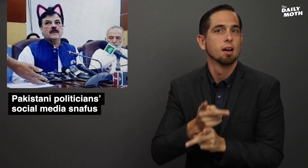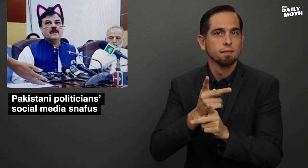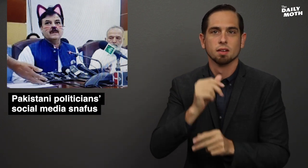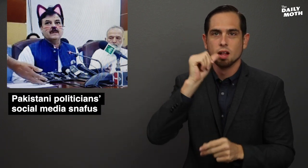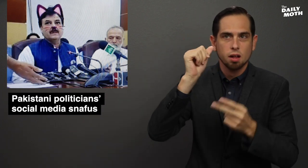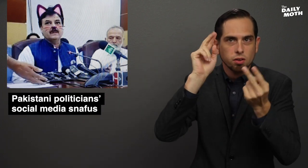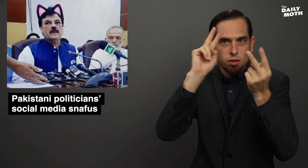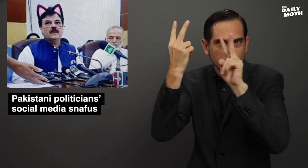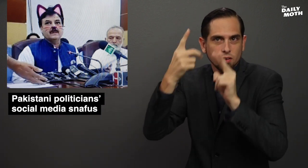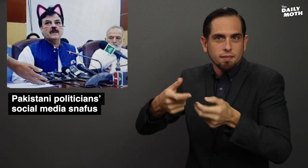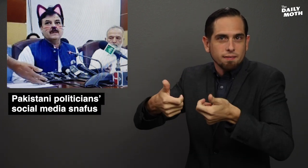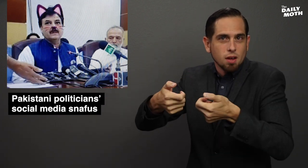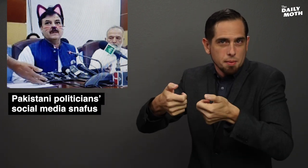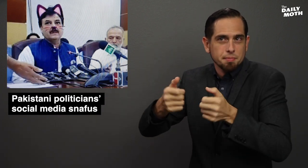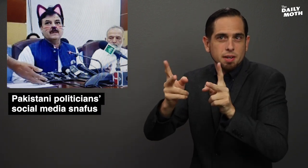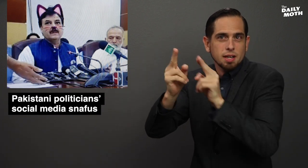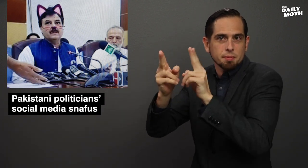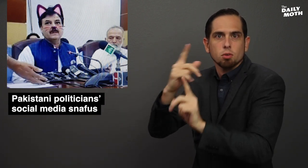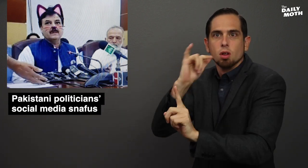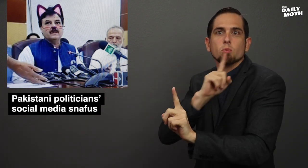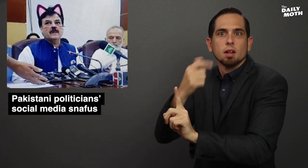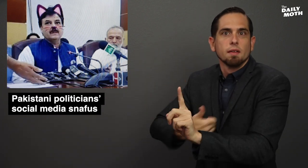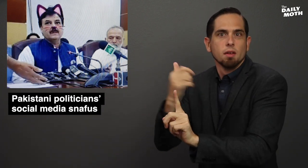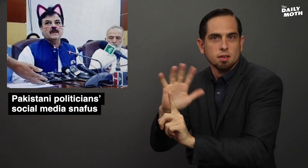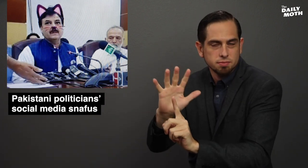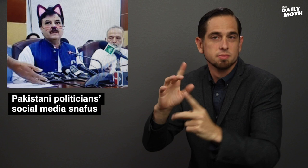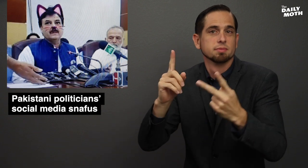to be careful to not mistake video game clips for real life